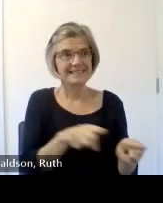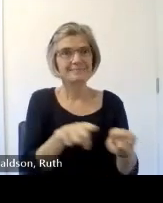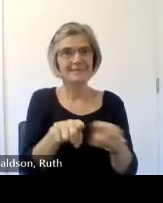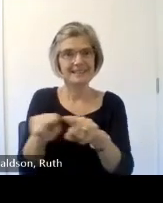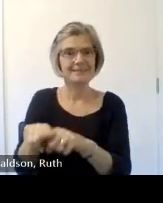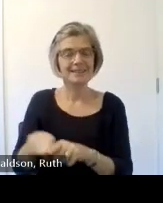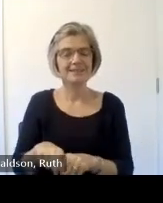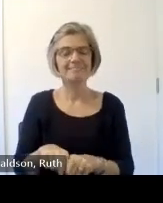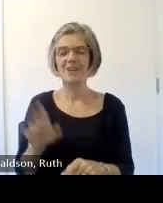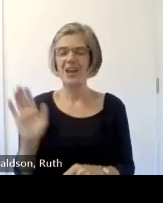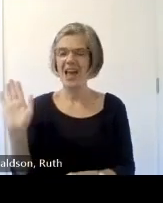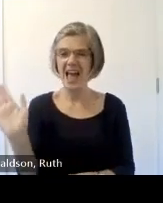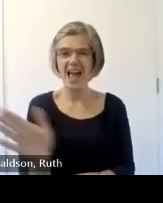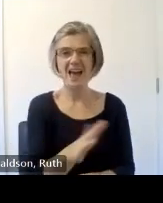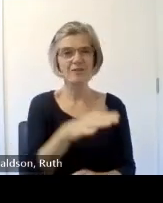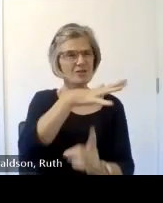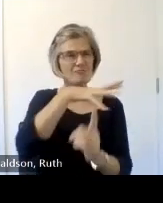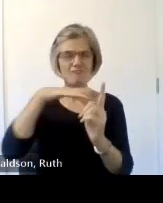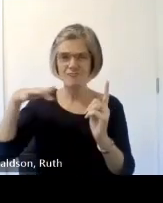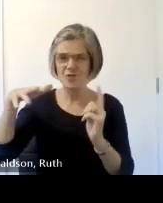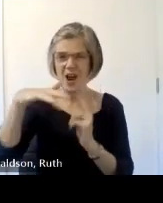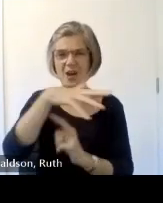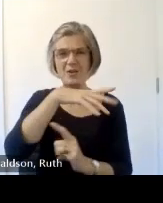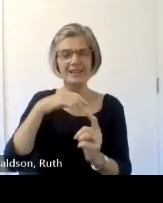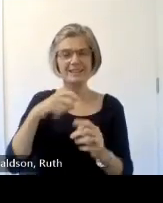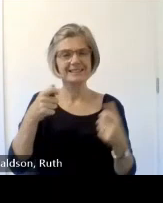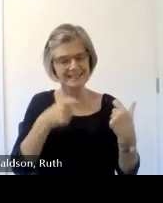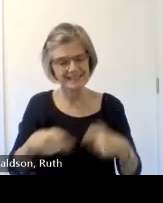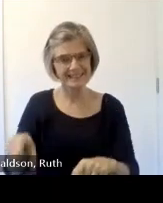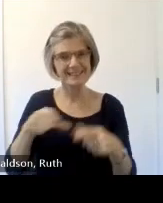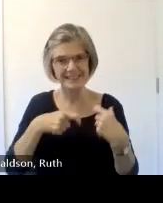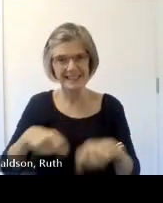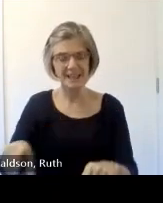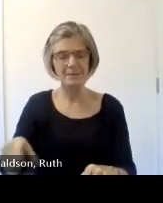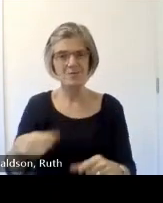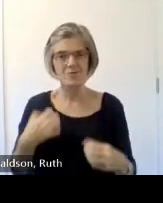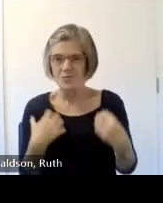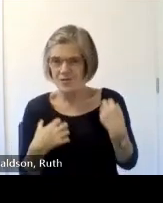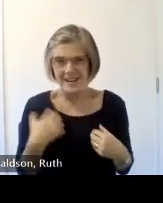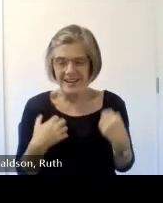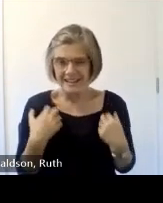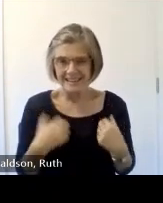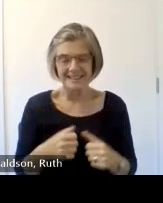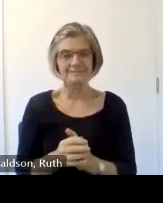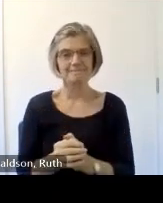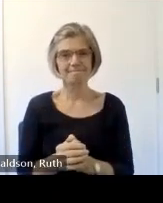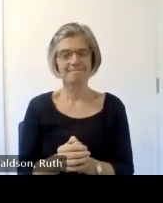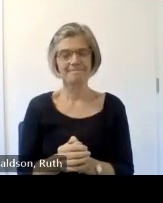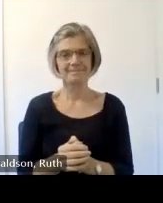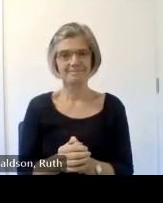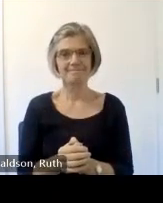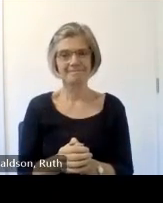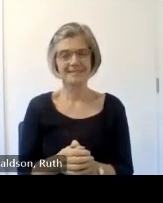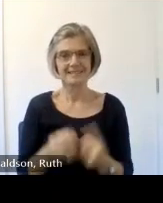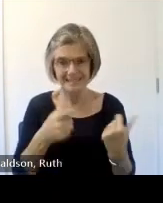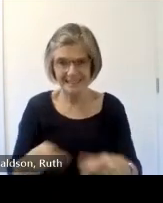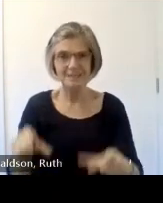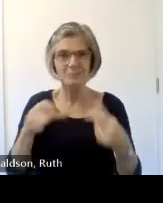sustainable continually fascinating okay so we are going to keep going keep going at this com